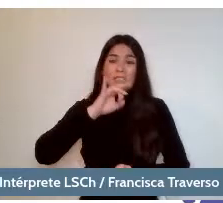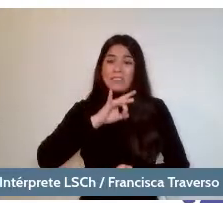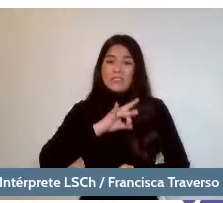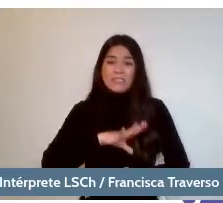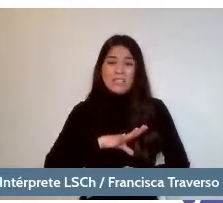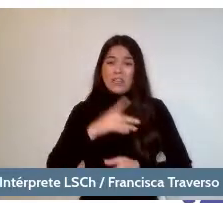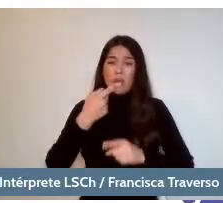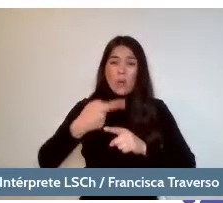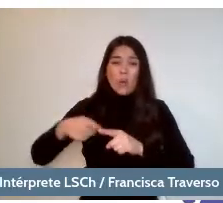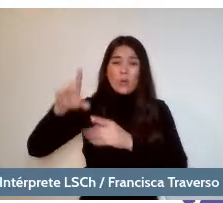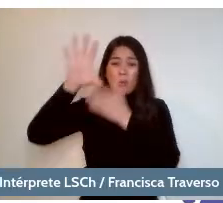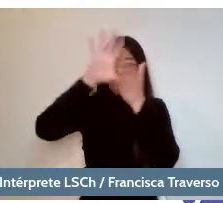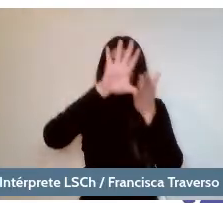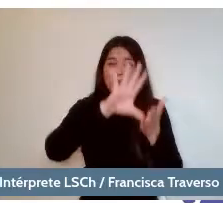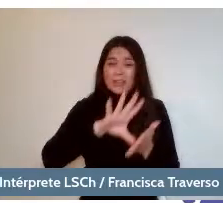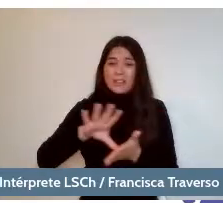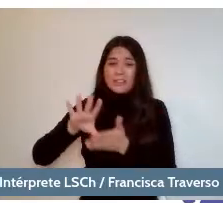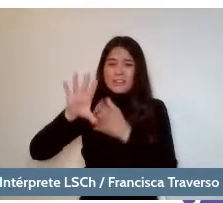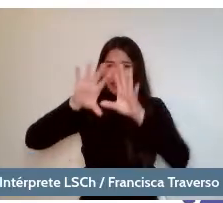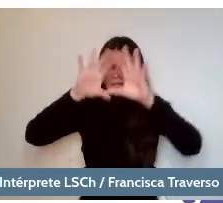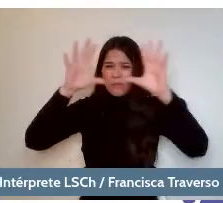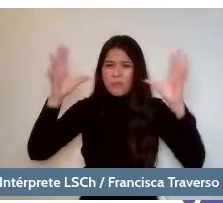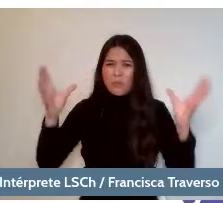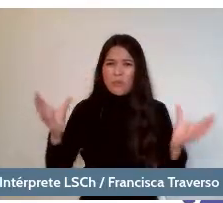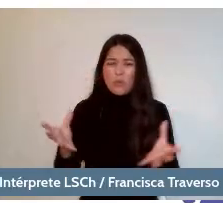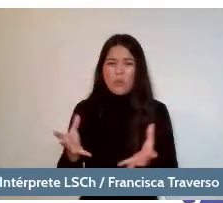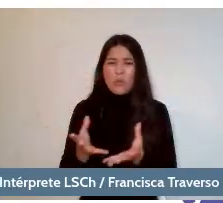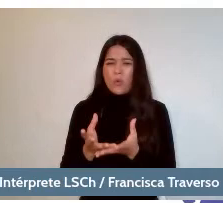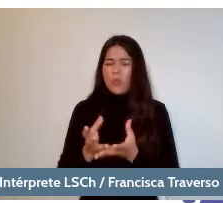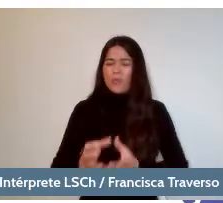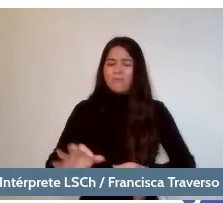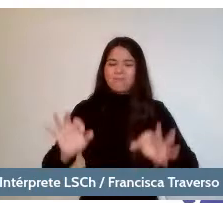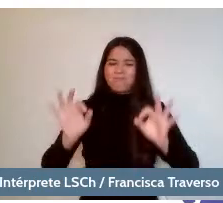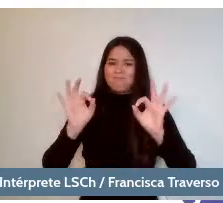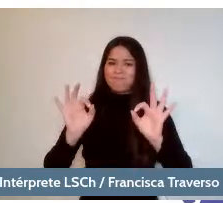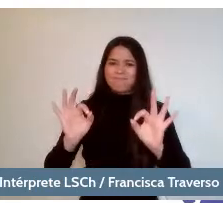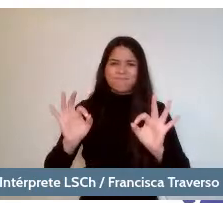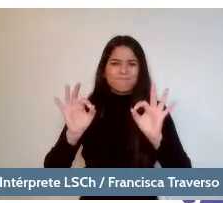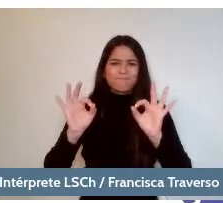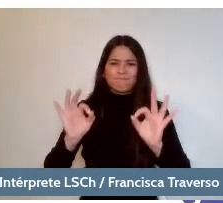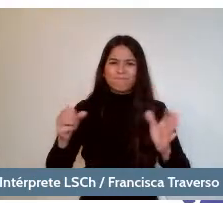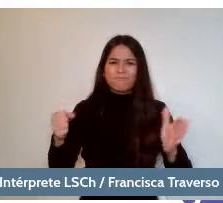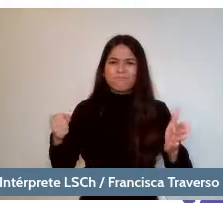causing a spectacular impact on the literary environment